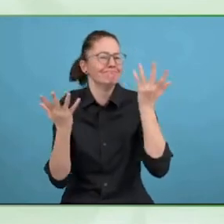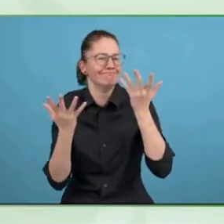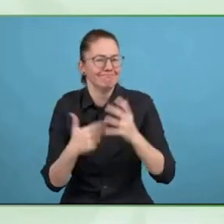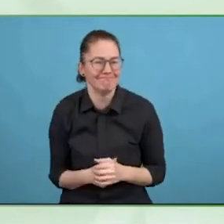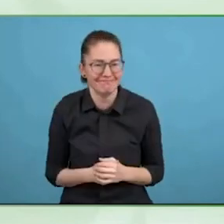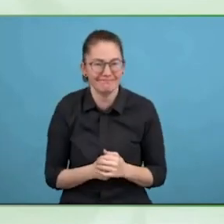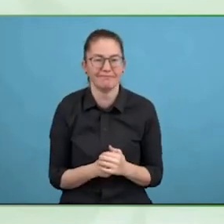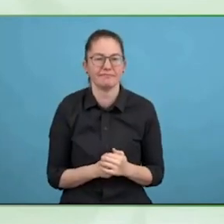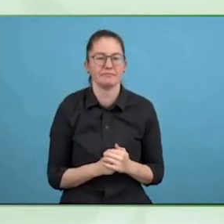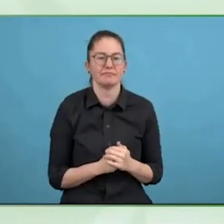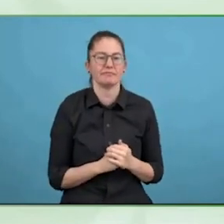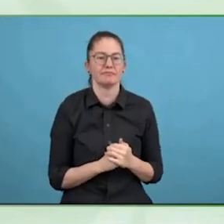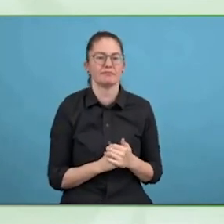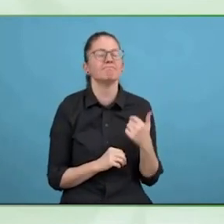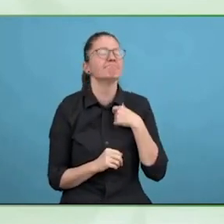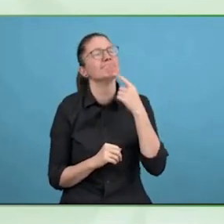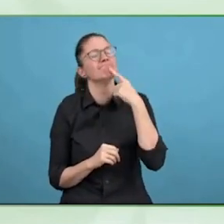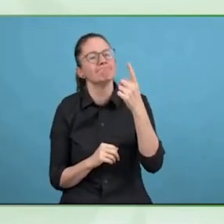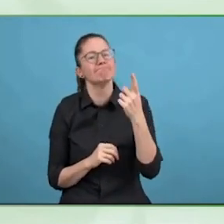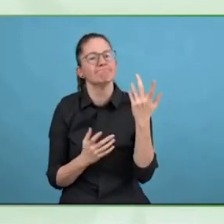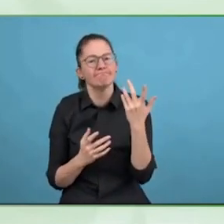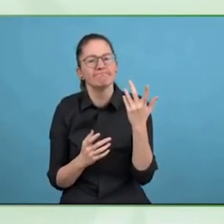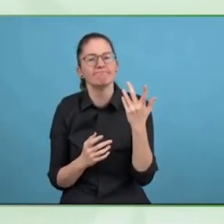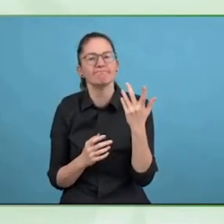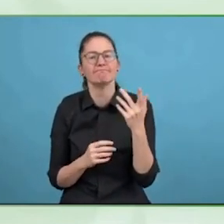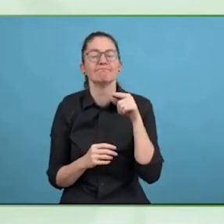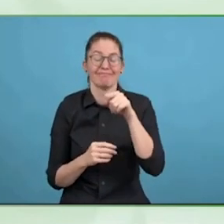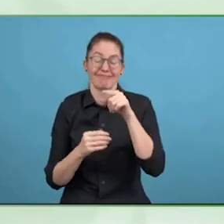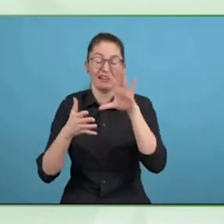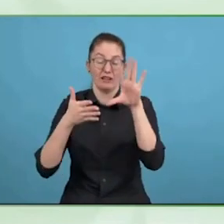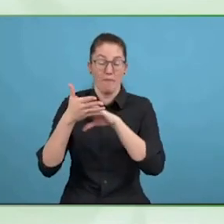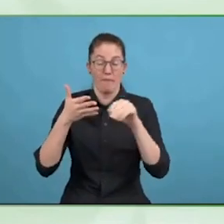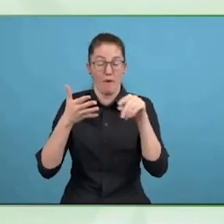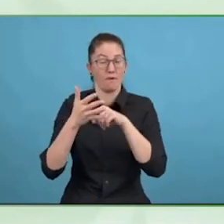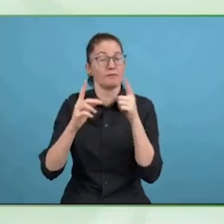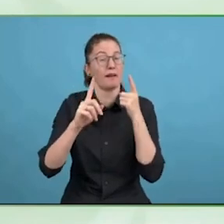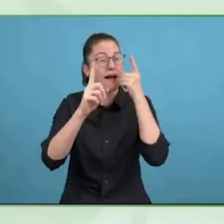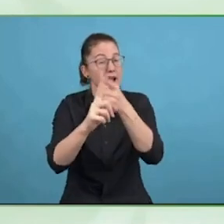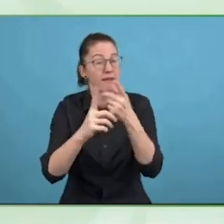So, I think the takeaway for me is that, through the development of